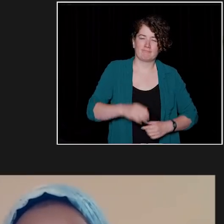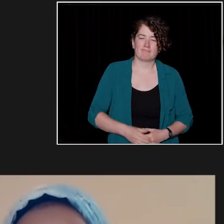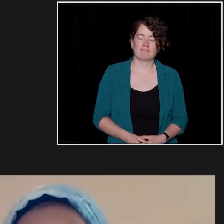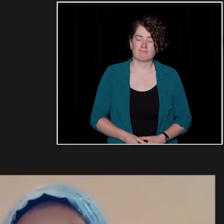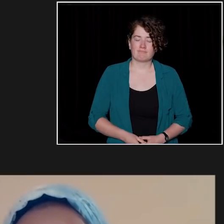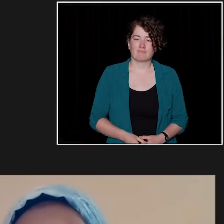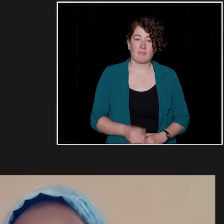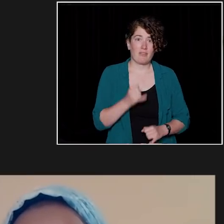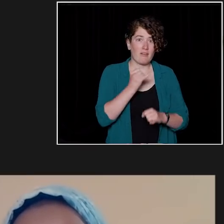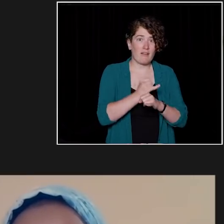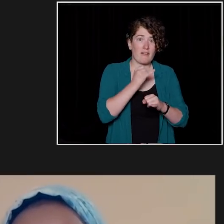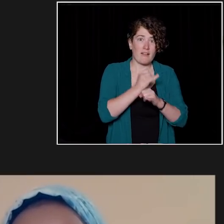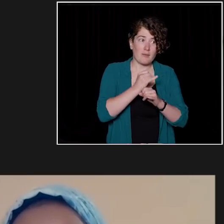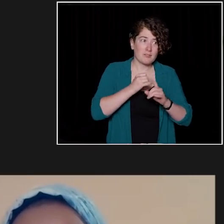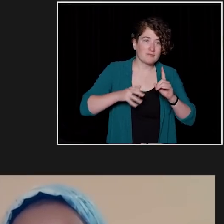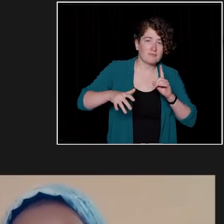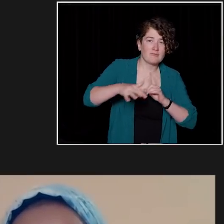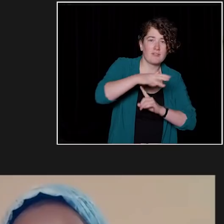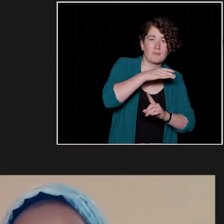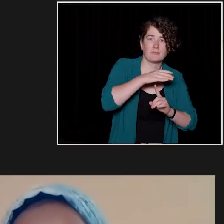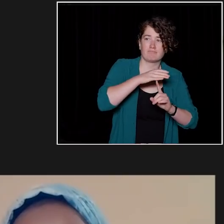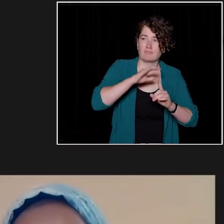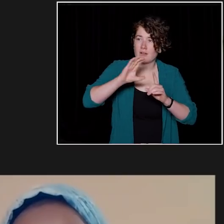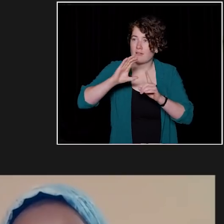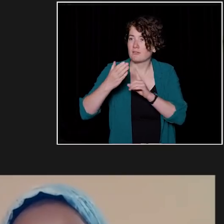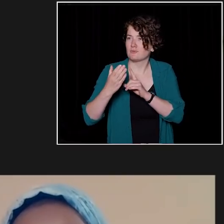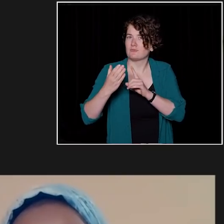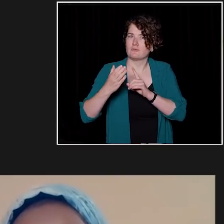You're going to find that the campus environment is exceptional.